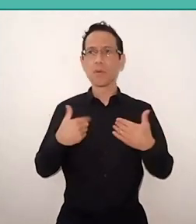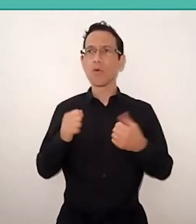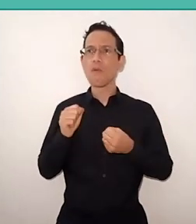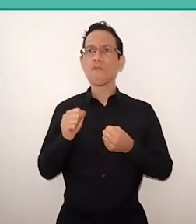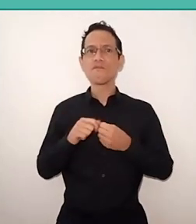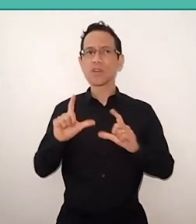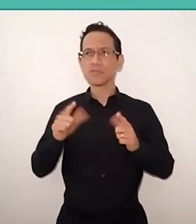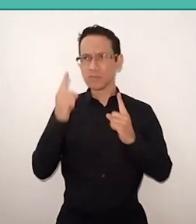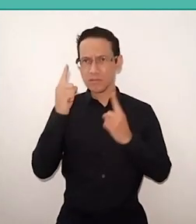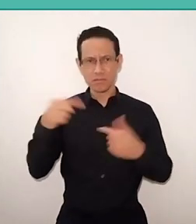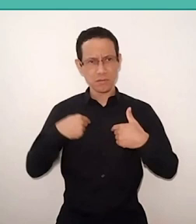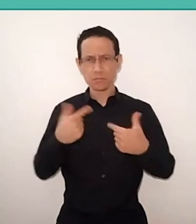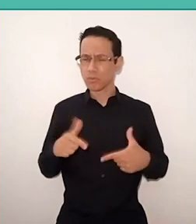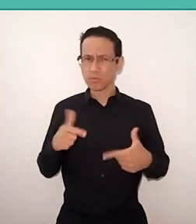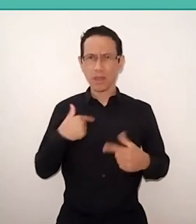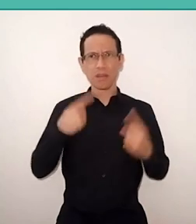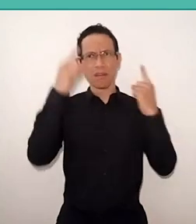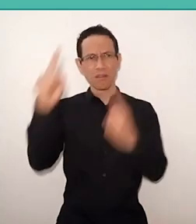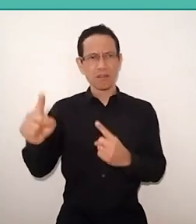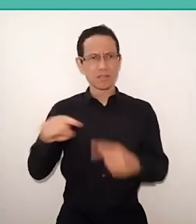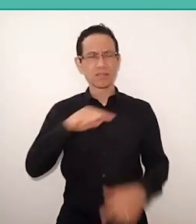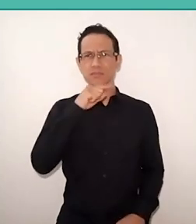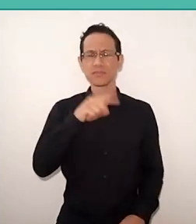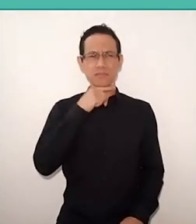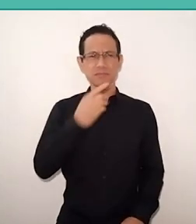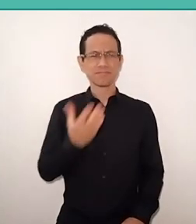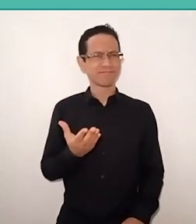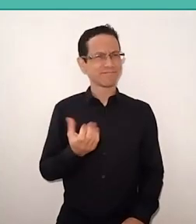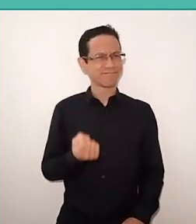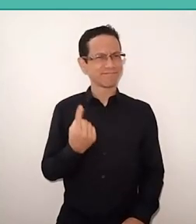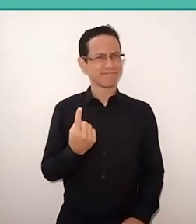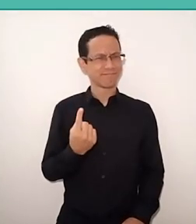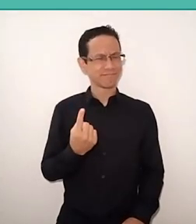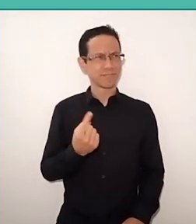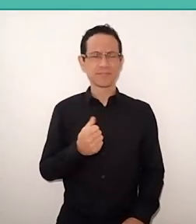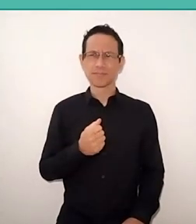there is no possibility to restore the dialog as long as you don't understand why that people are attacking you.